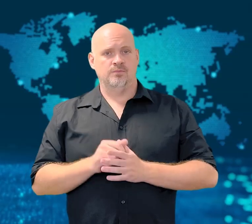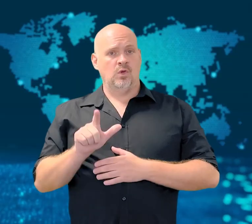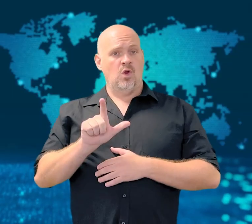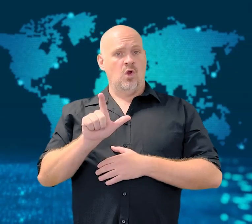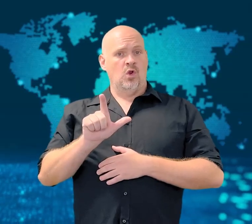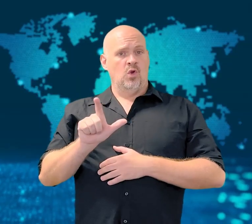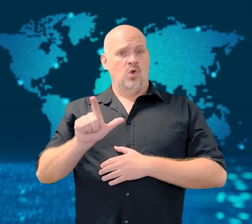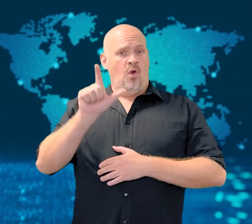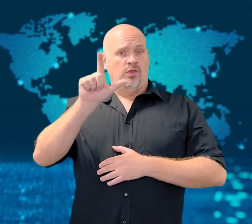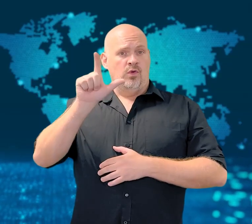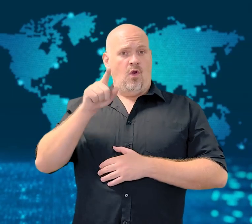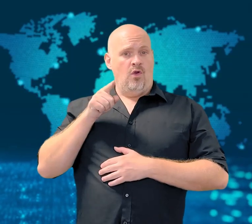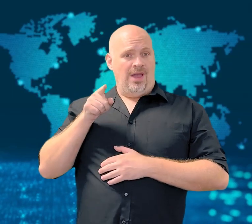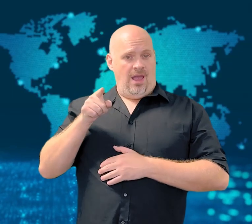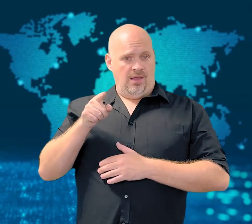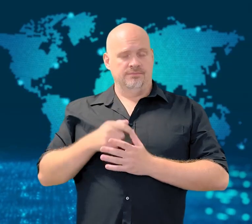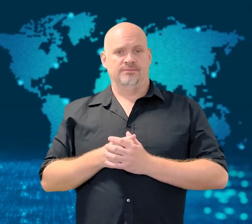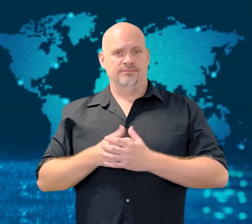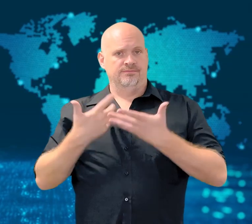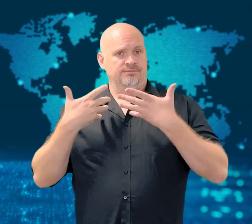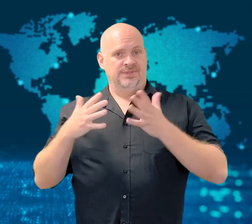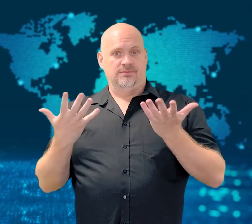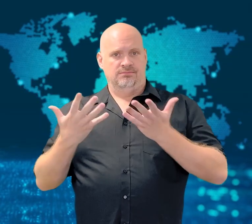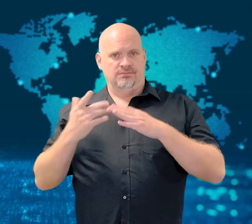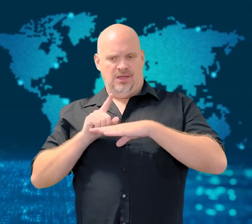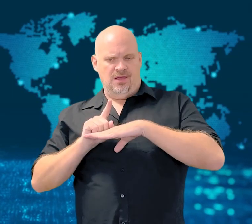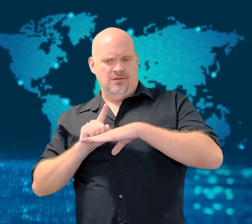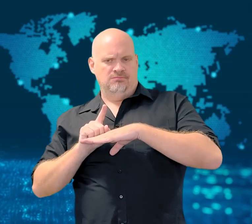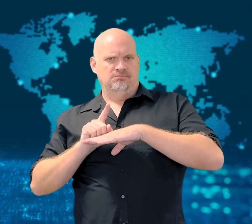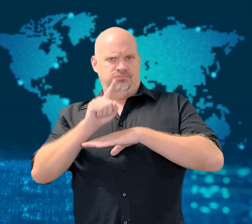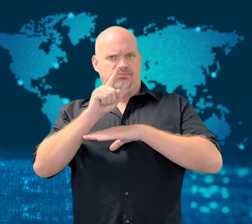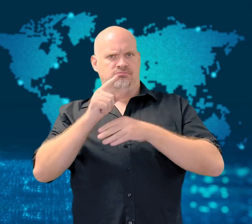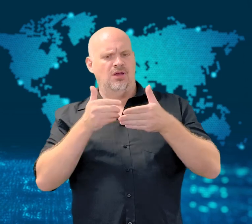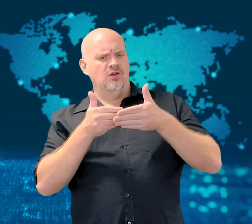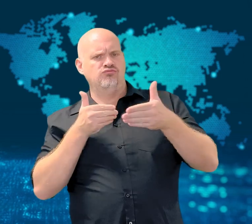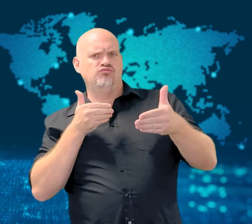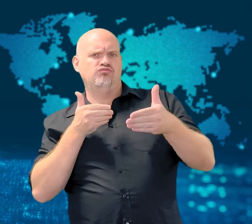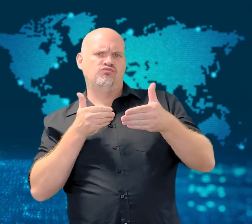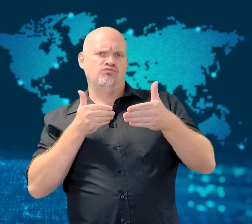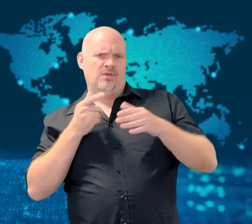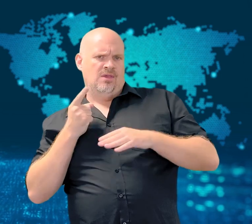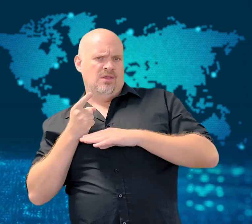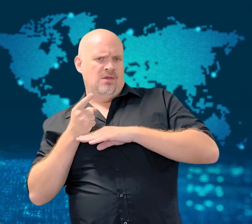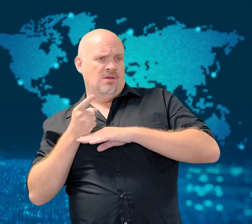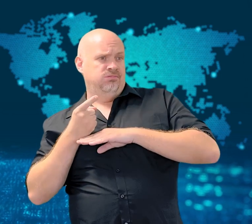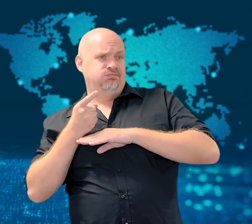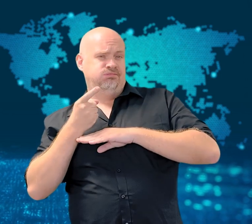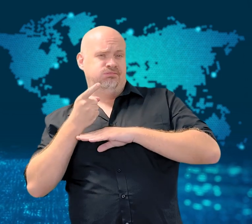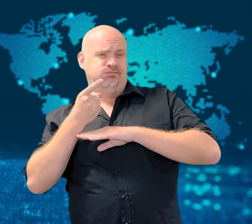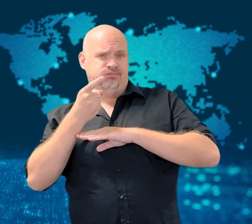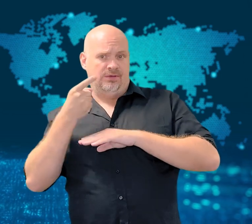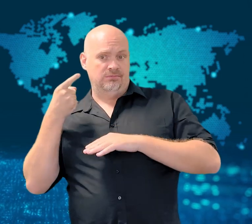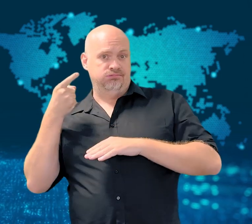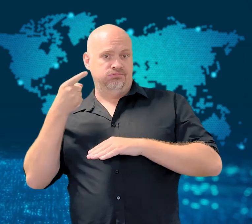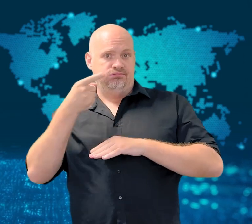[GAVIN]: North Korea fired an intermediate- range ballistic missile to fly over Japan.